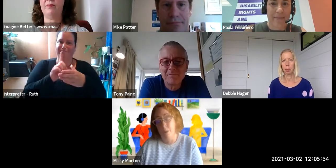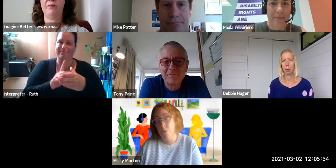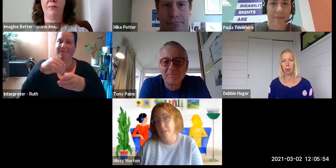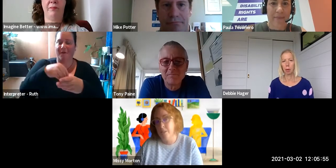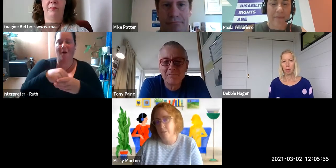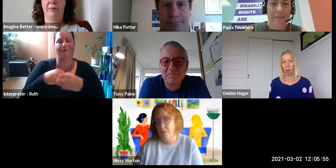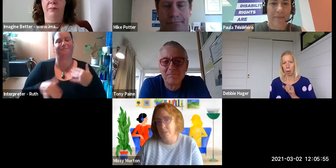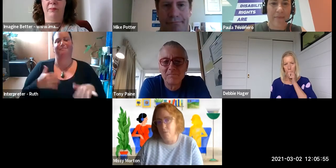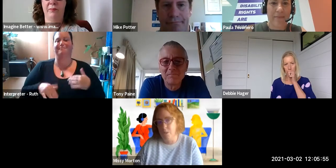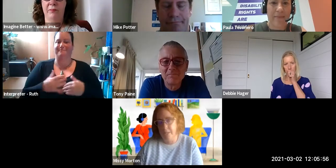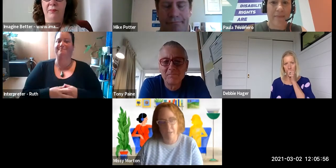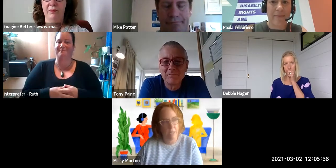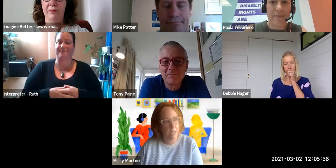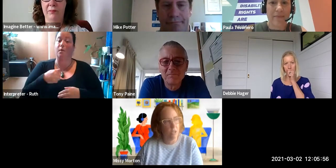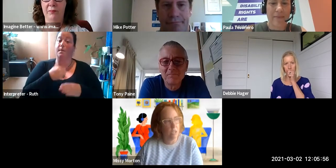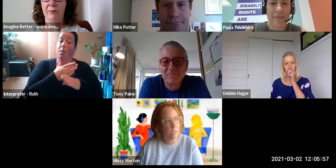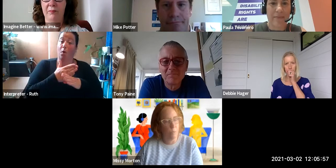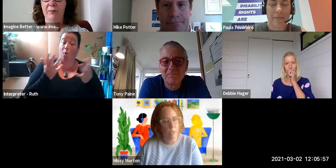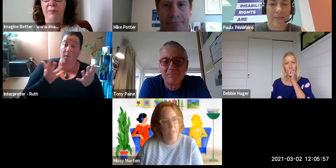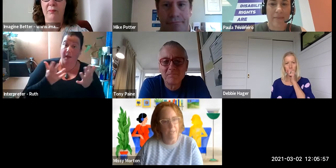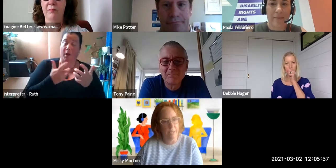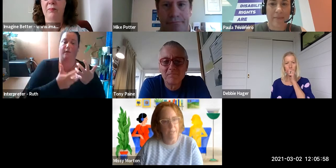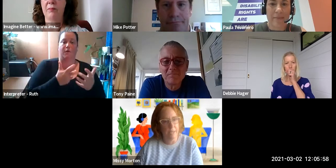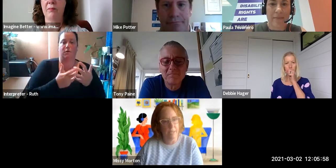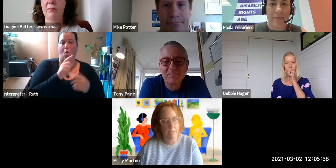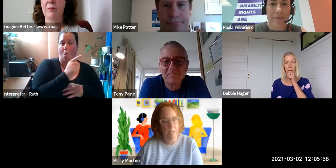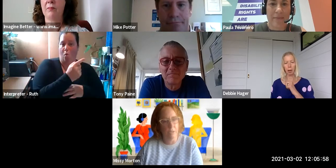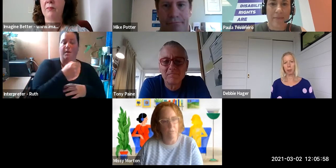So I'm working at the University of Auckland now. I teach disability studies and inclusive